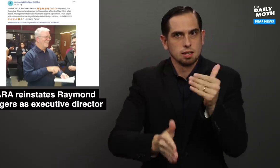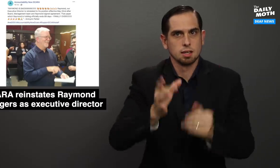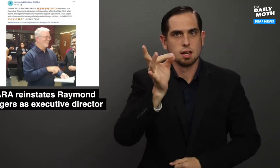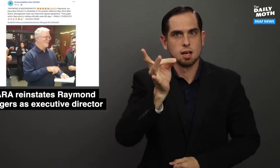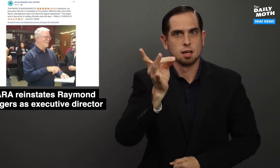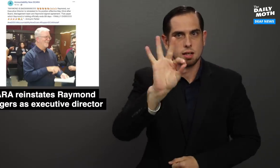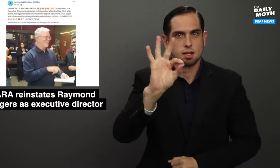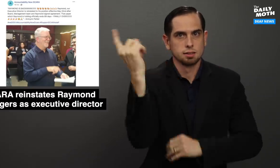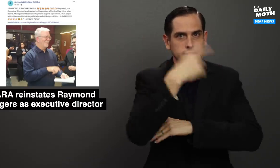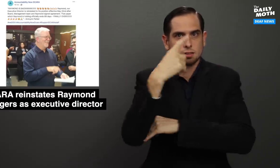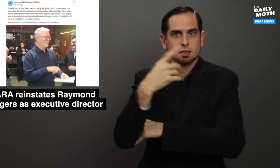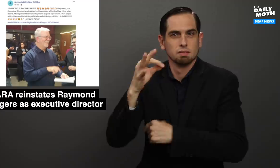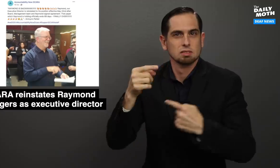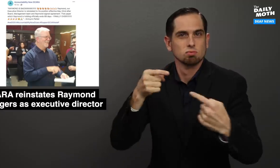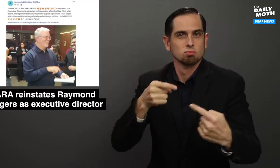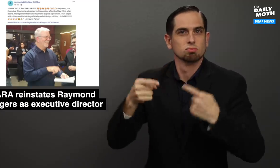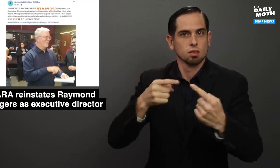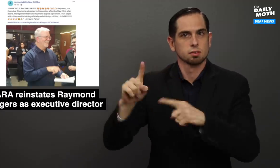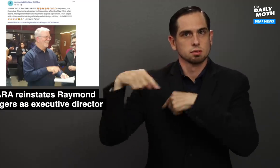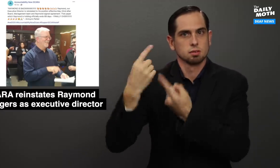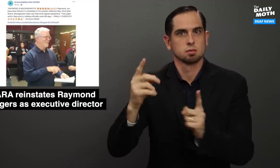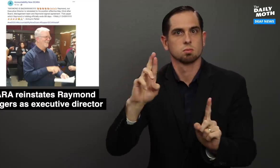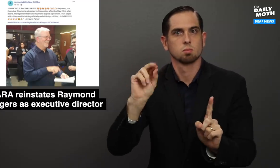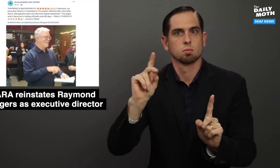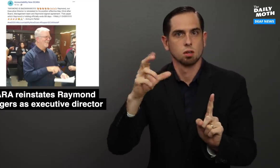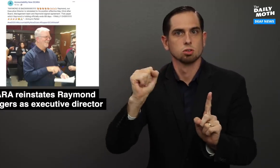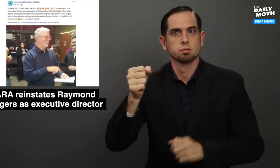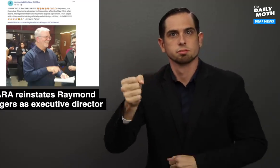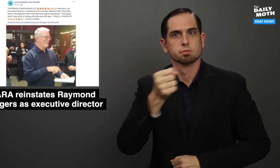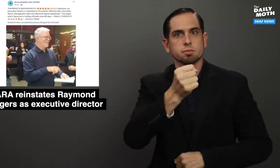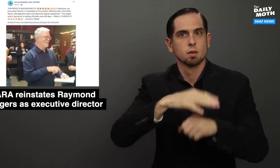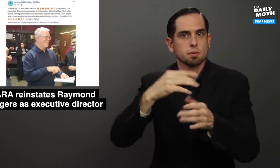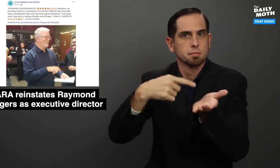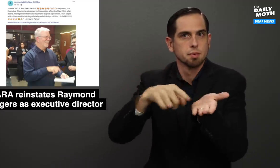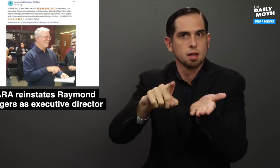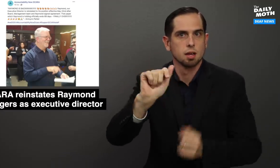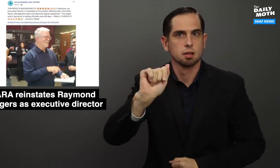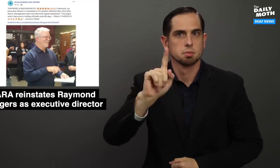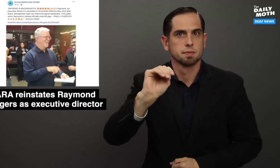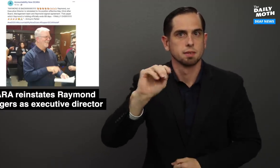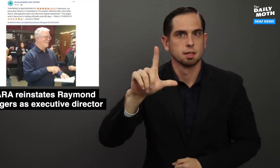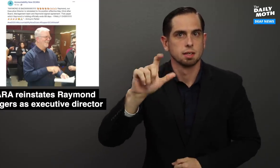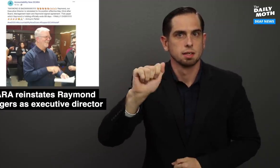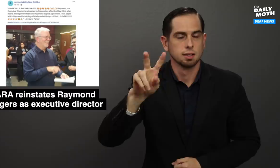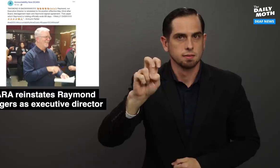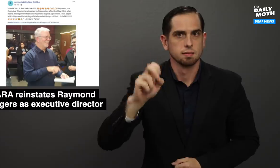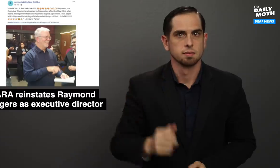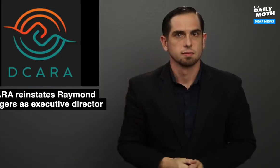the 89 days of struggle ever since Rodgers was placed on paid administrative leave.